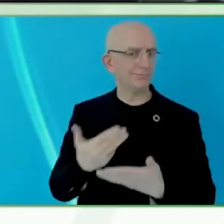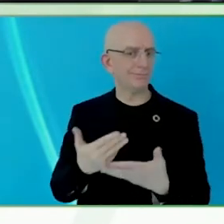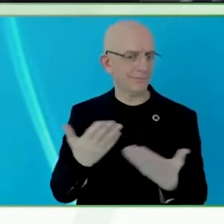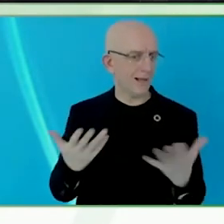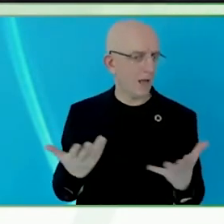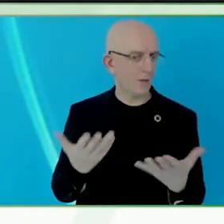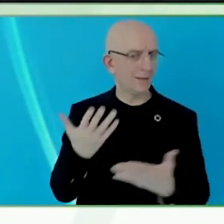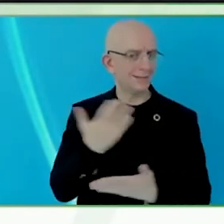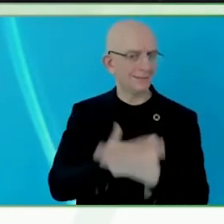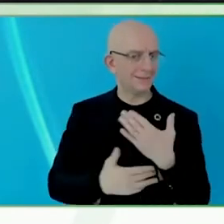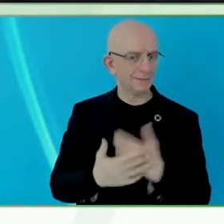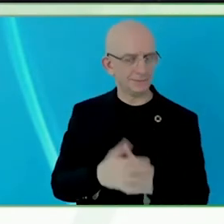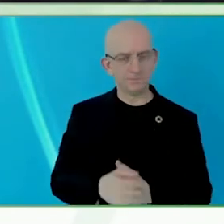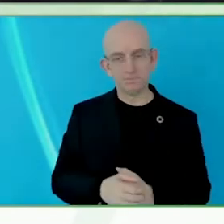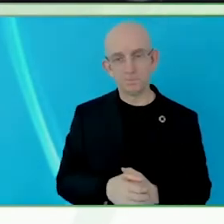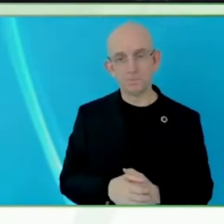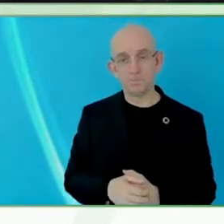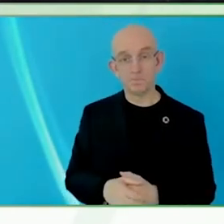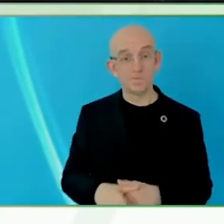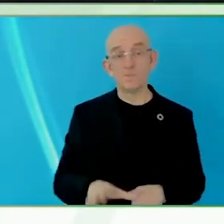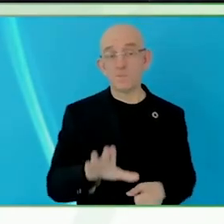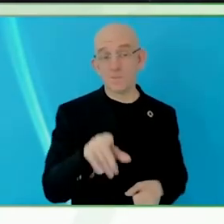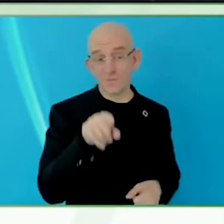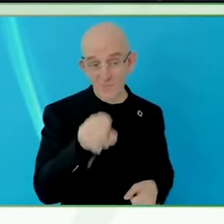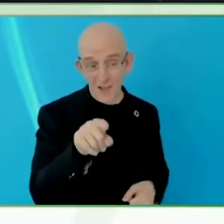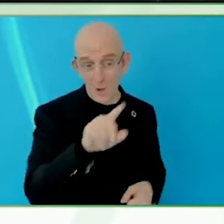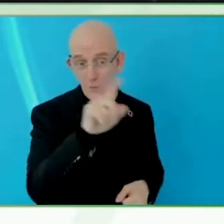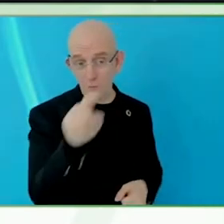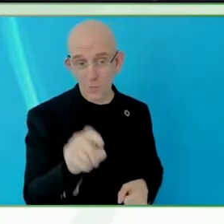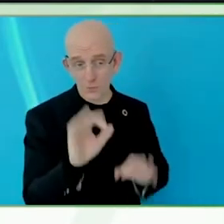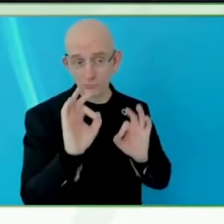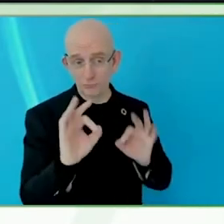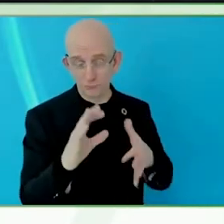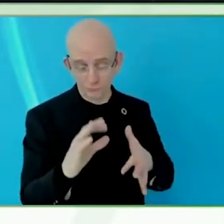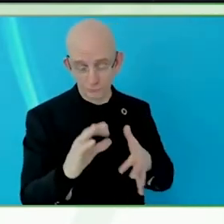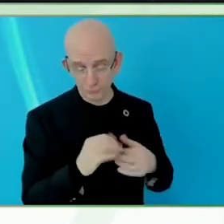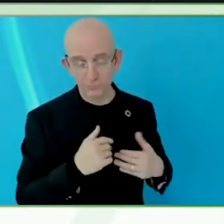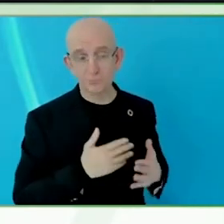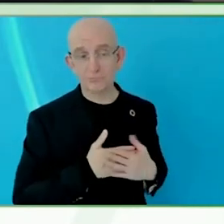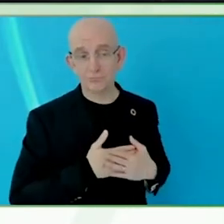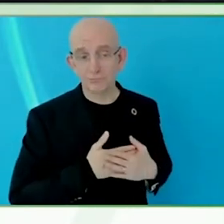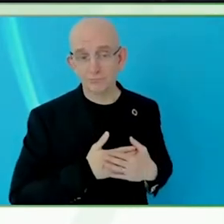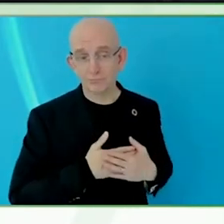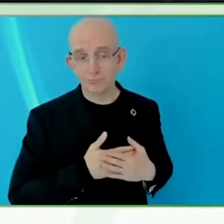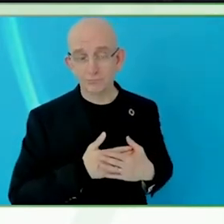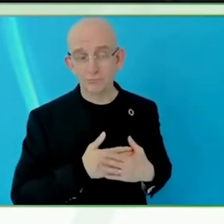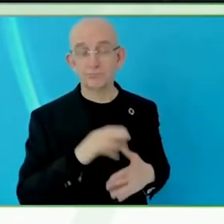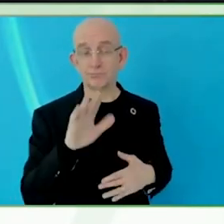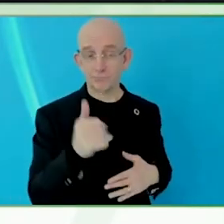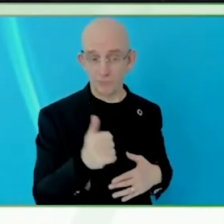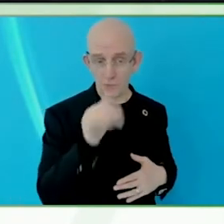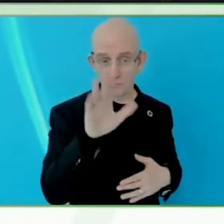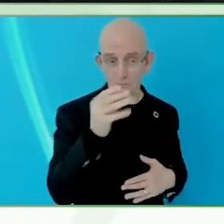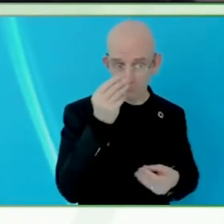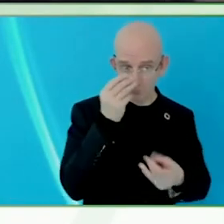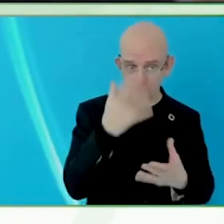disability studies expert, I mean, I am not disrespecting any of those